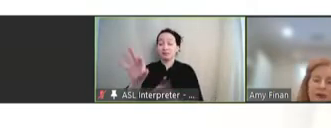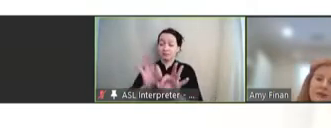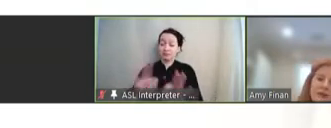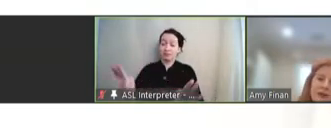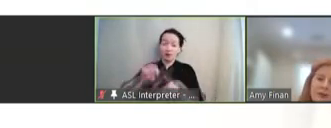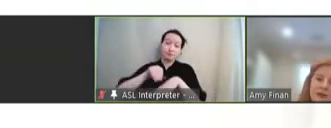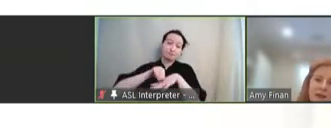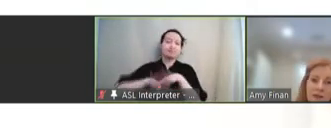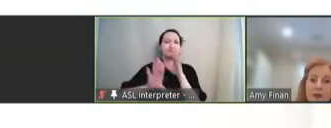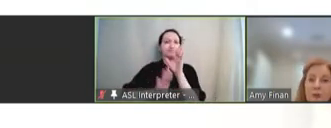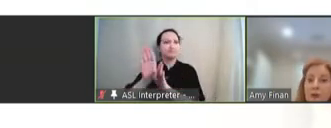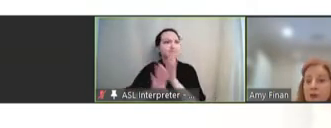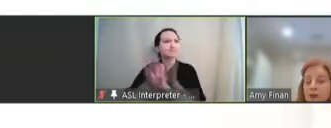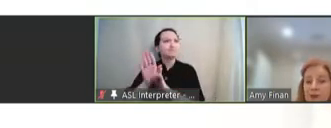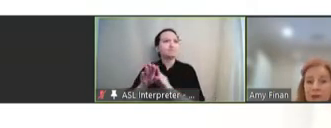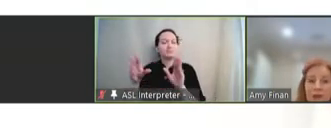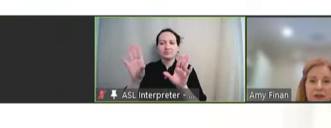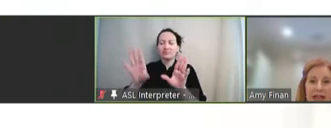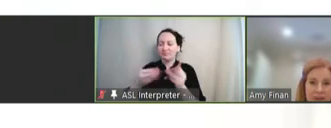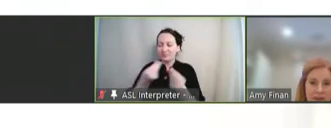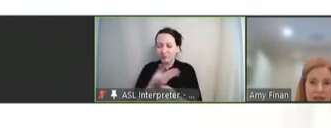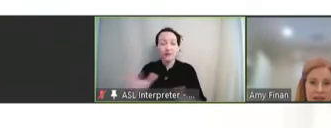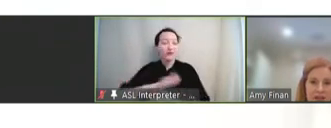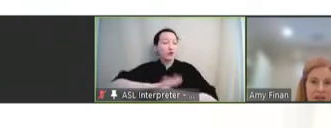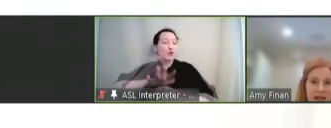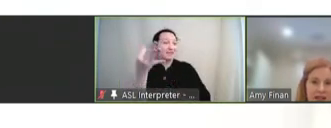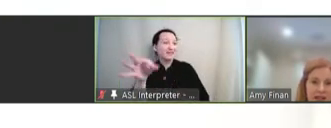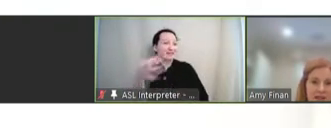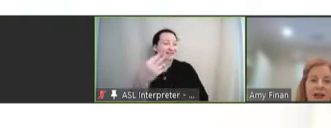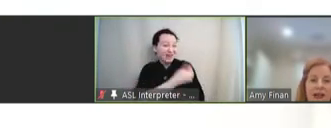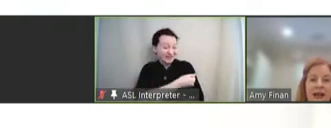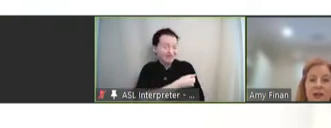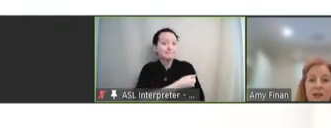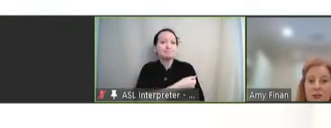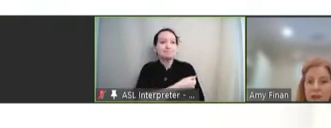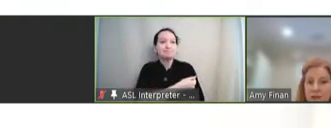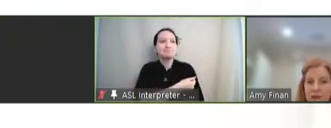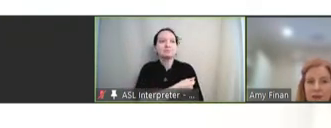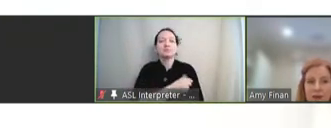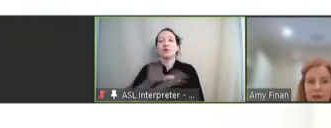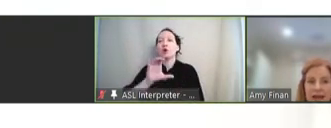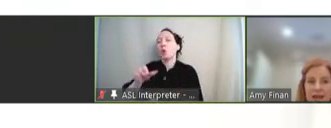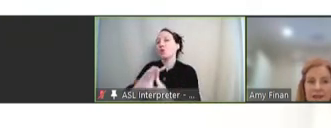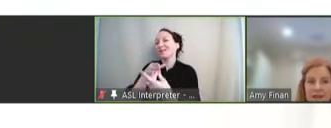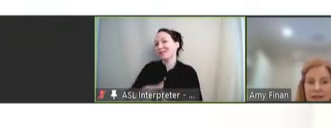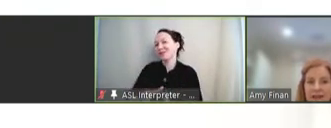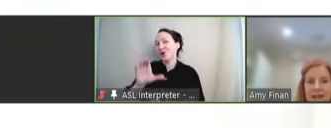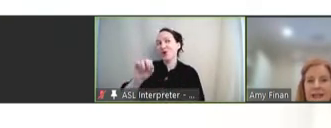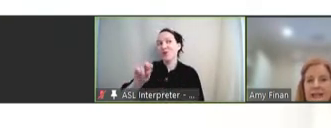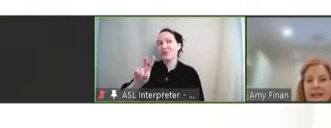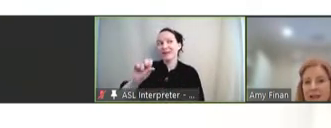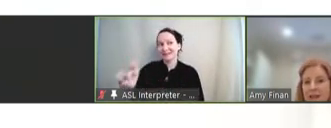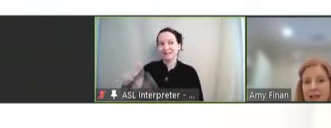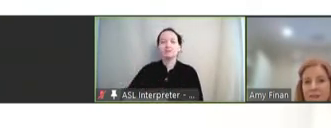in the development and distribution of COVID-19 vaccines as a co-leader of COVAX. Next slide.